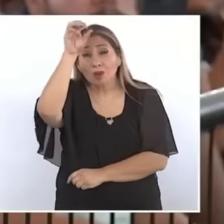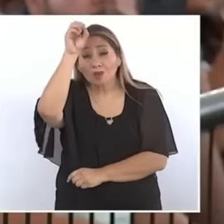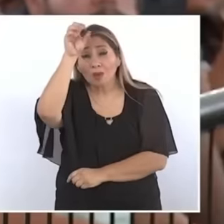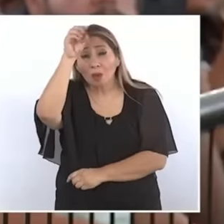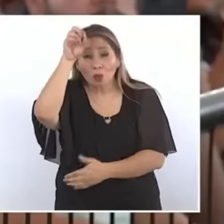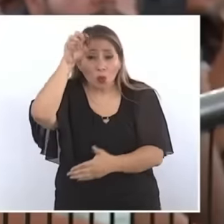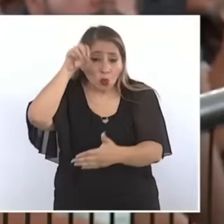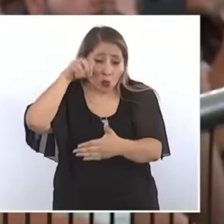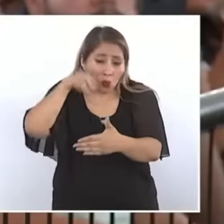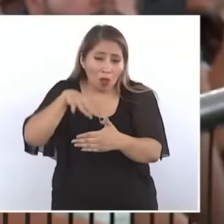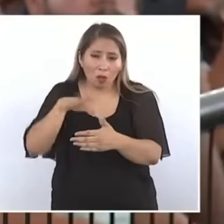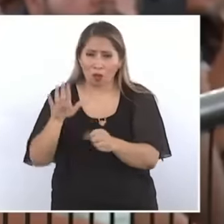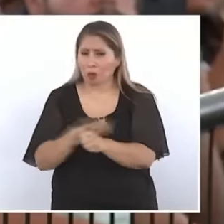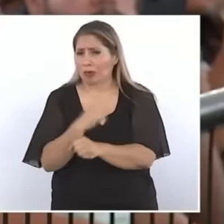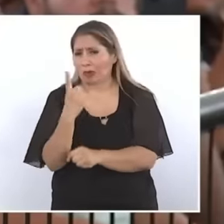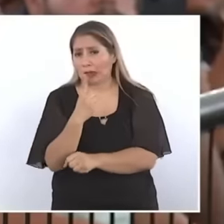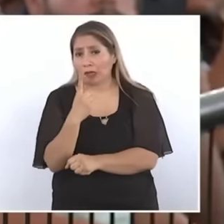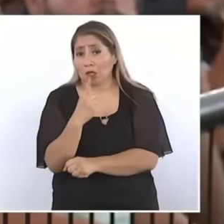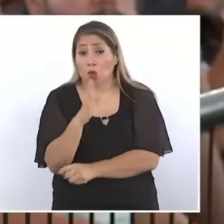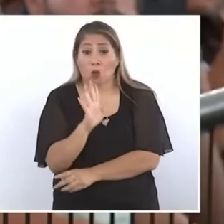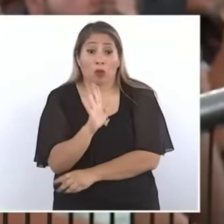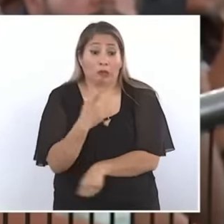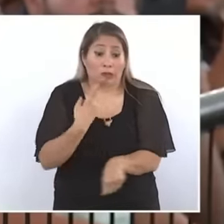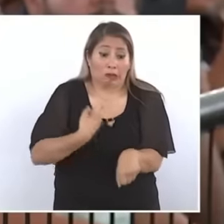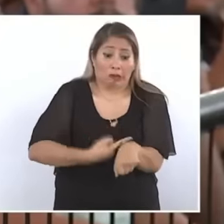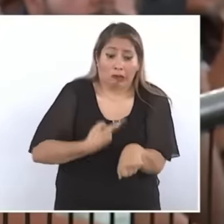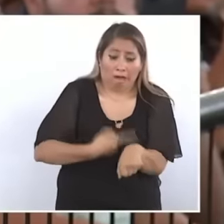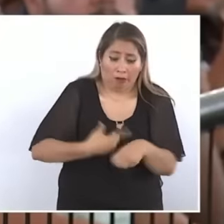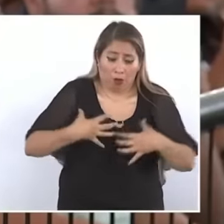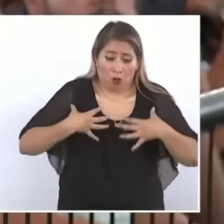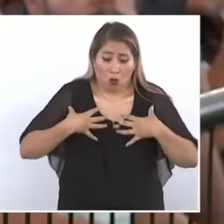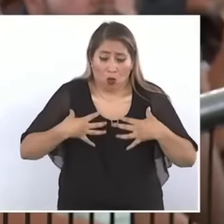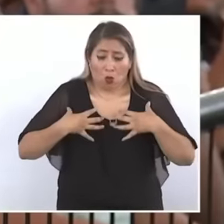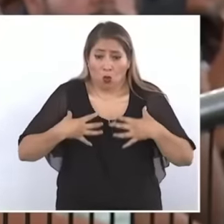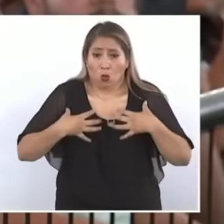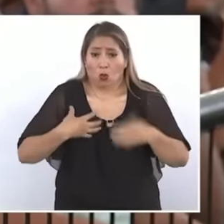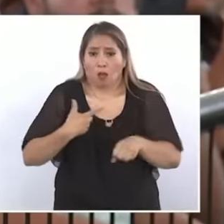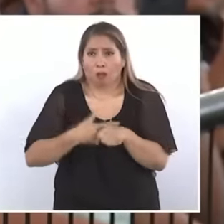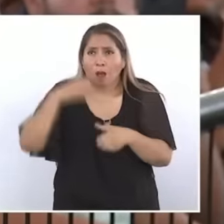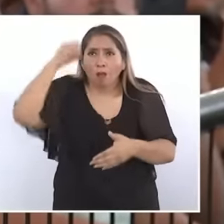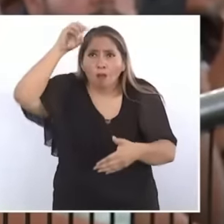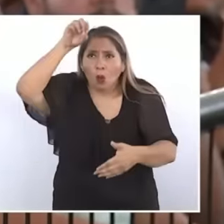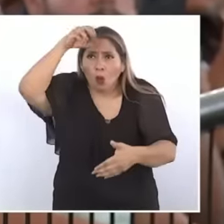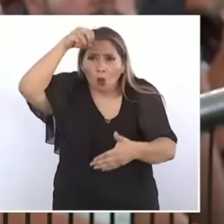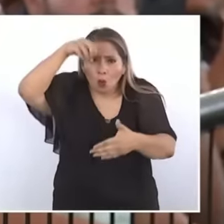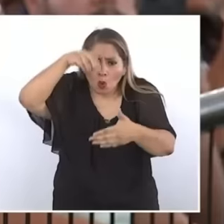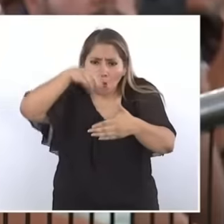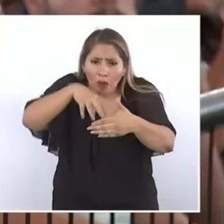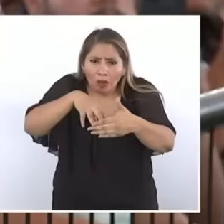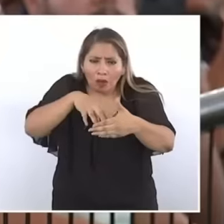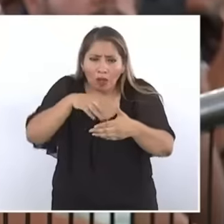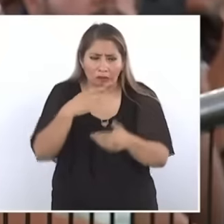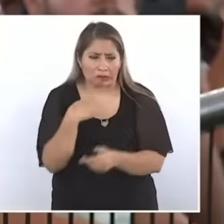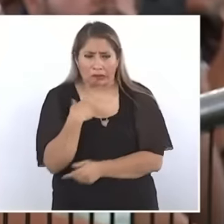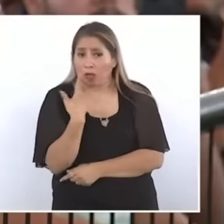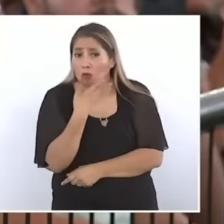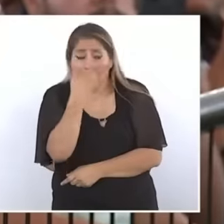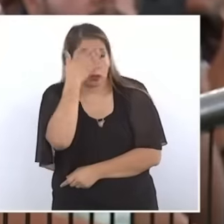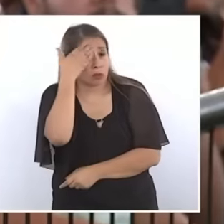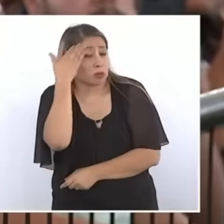Because many are sick with lung disease and do not realize it until they end their lives, so